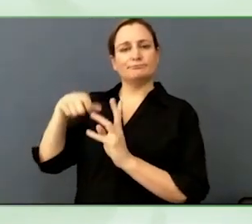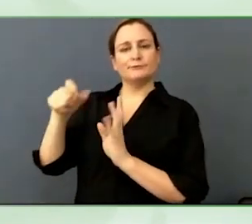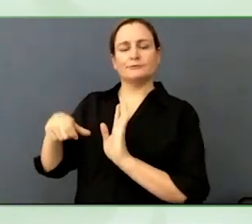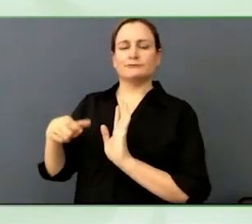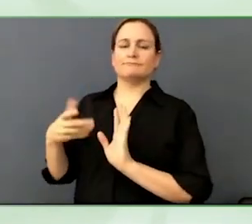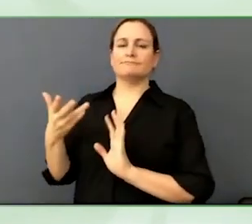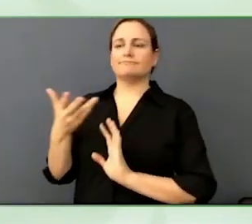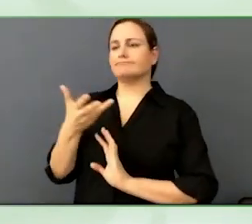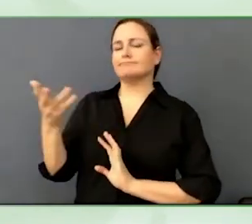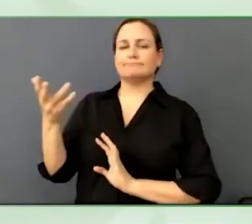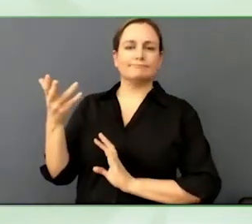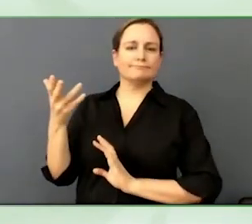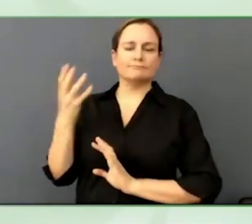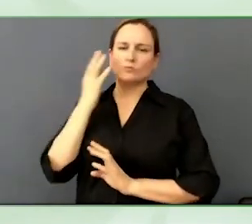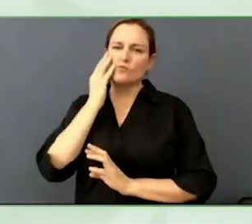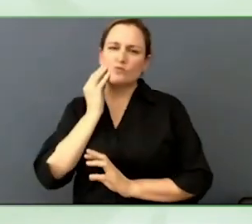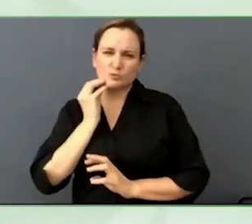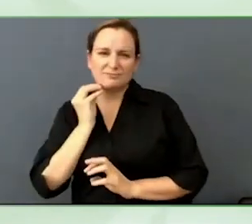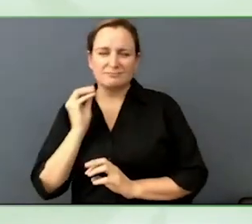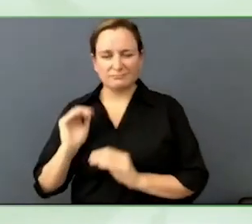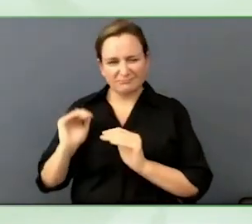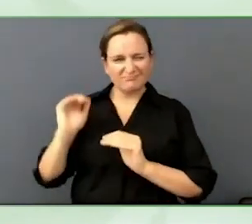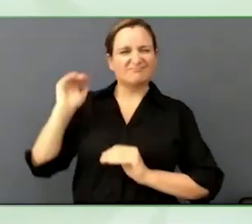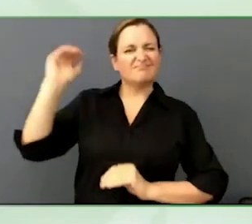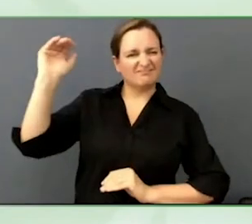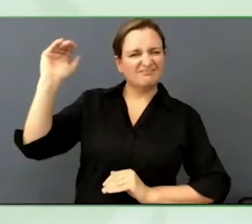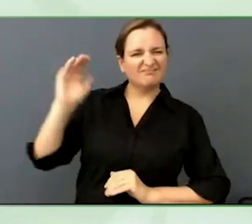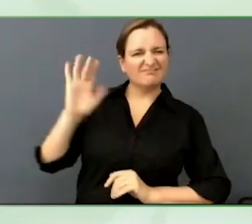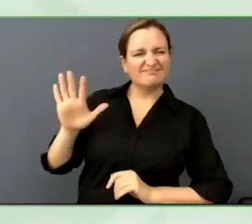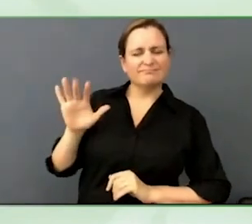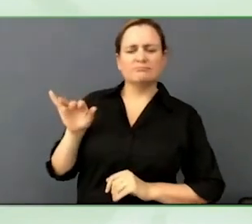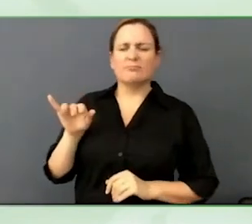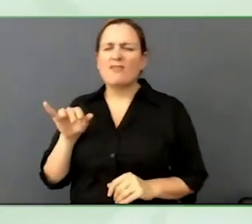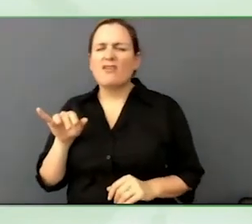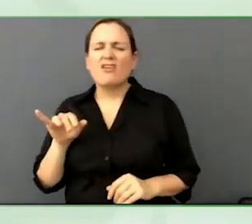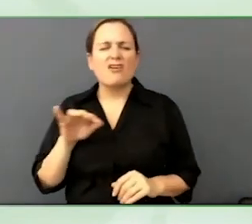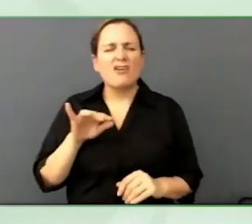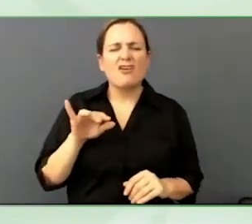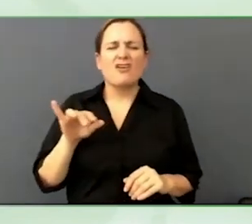easy, relatively easy to interface with, and bring back certain information.